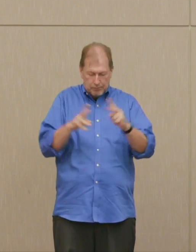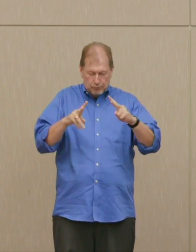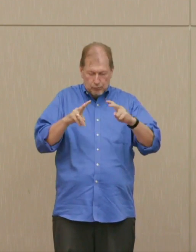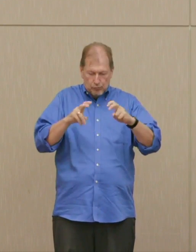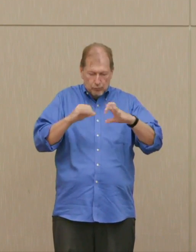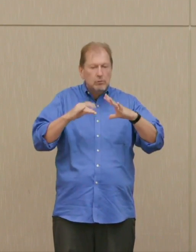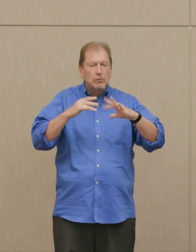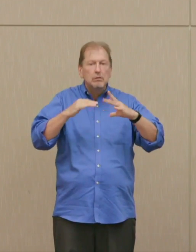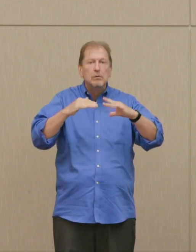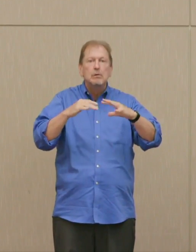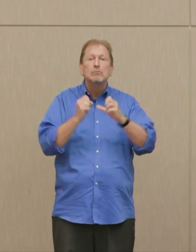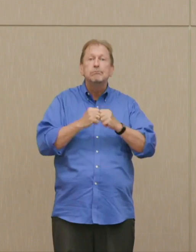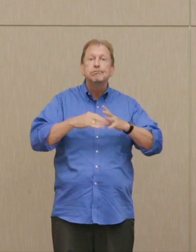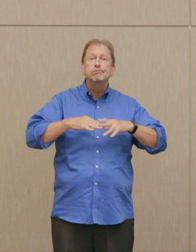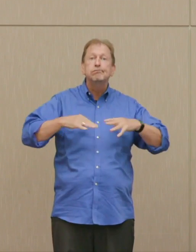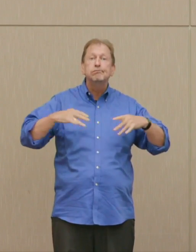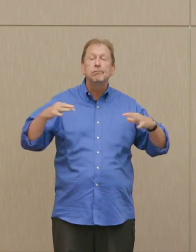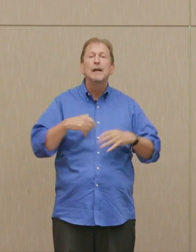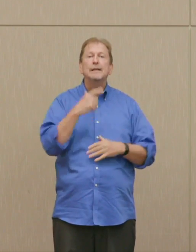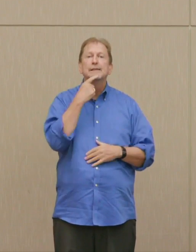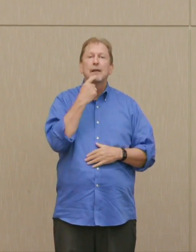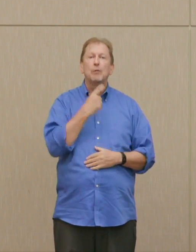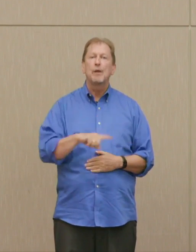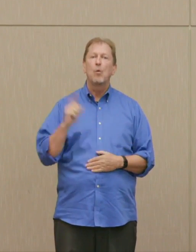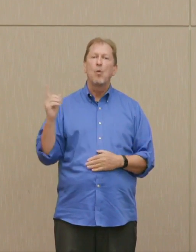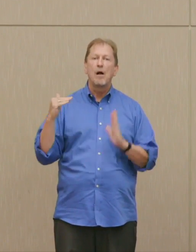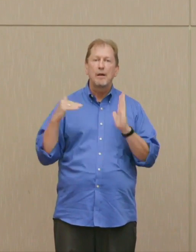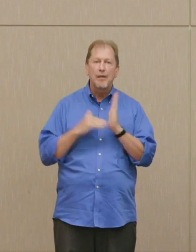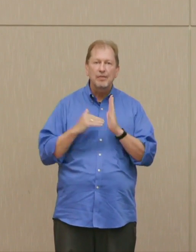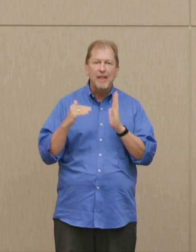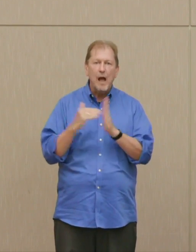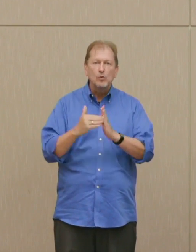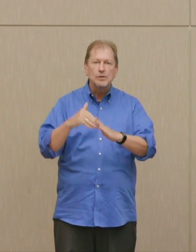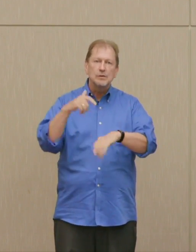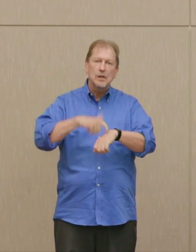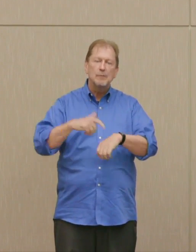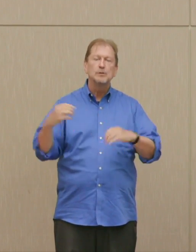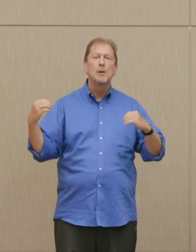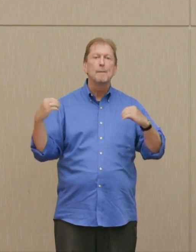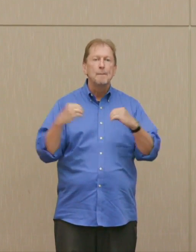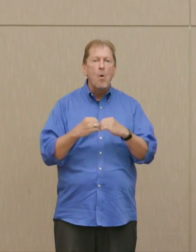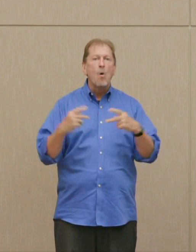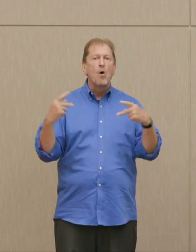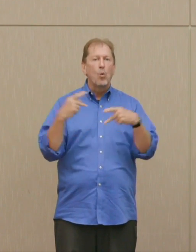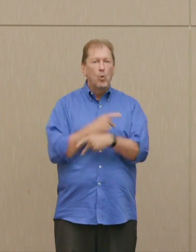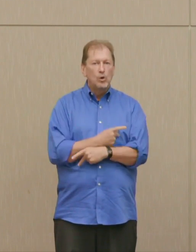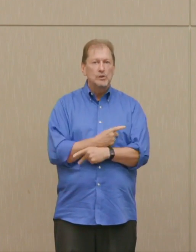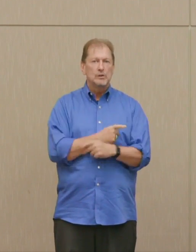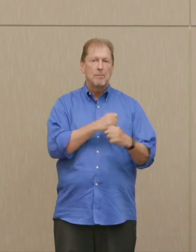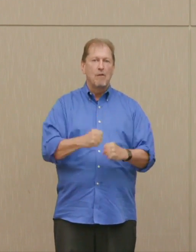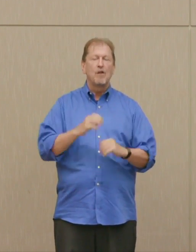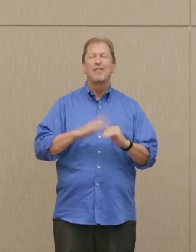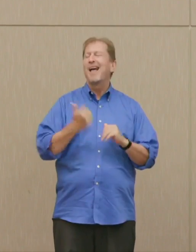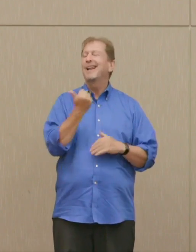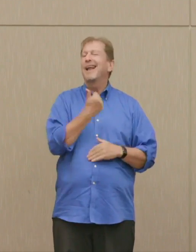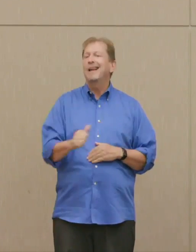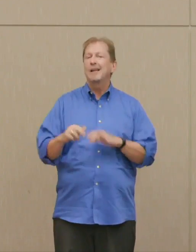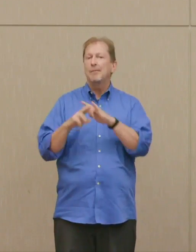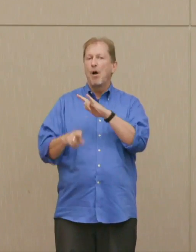"that would be 1000 times more powerful than our existing bombs," in 1944.